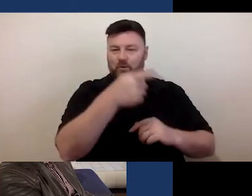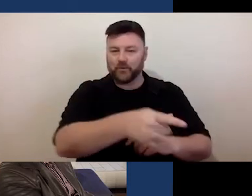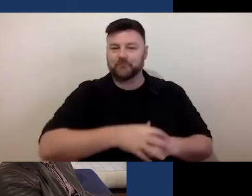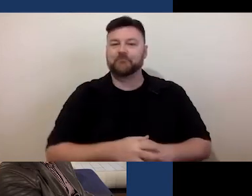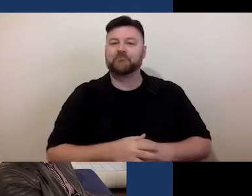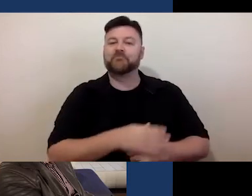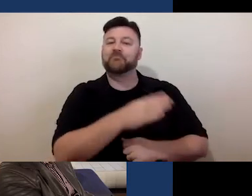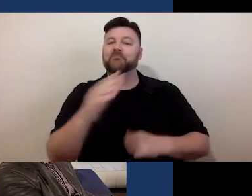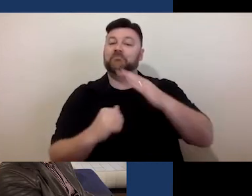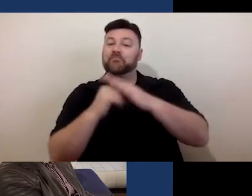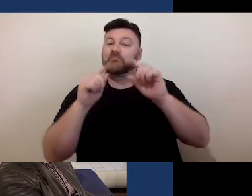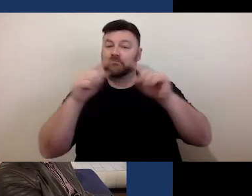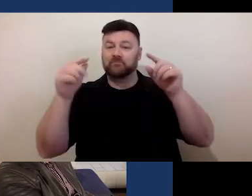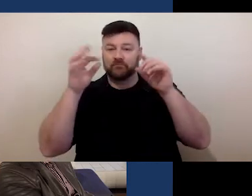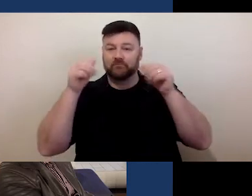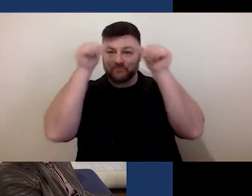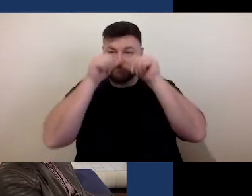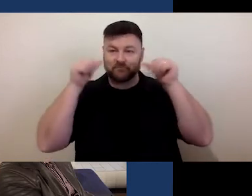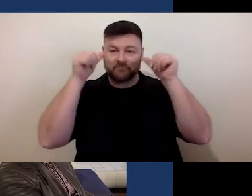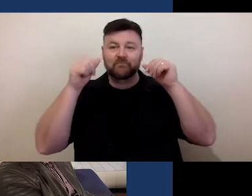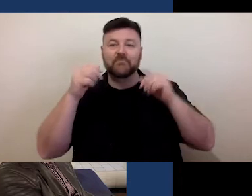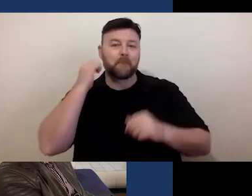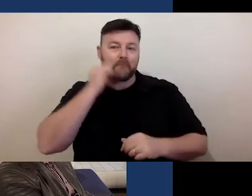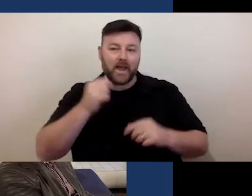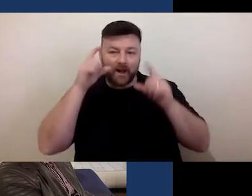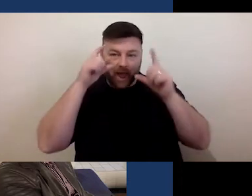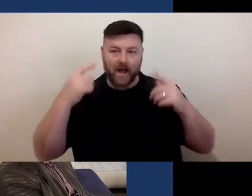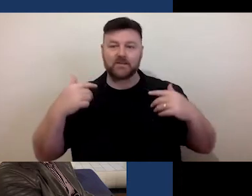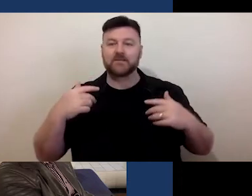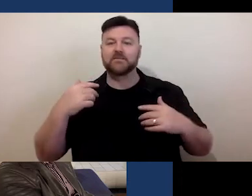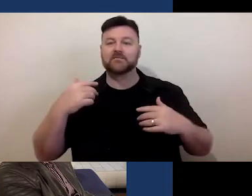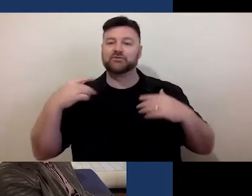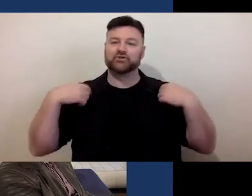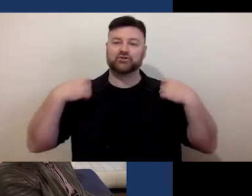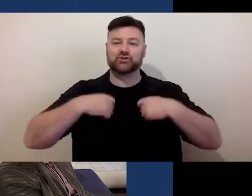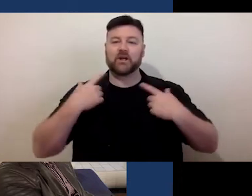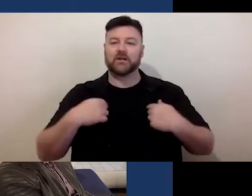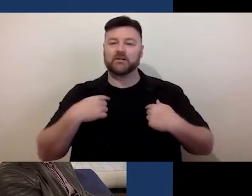with black-rimmed glasses wearing a jacket, sitting side-on looking at the camera.